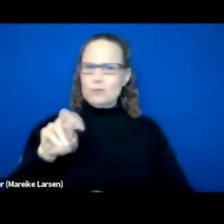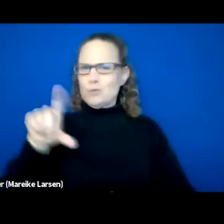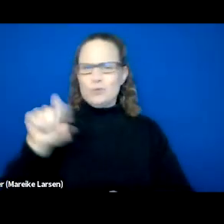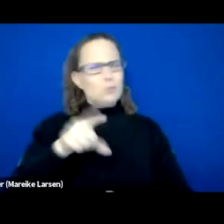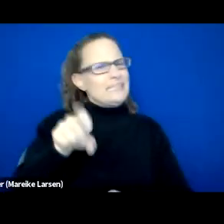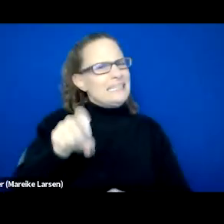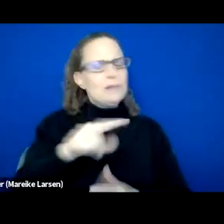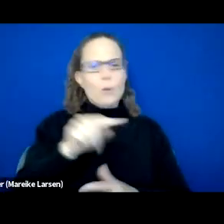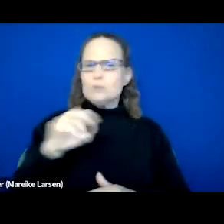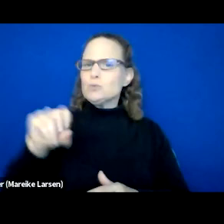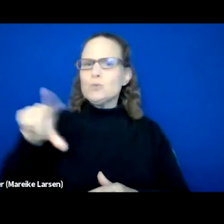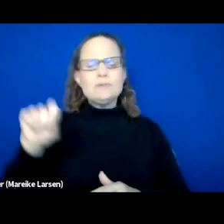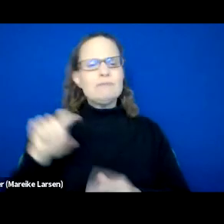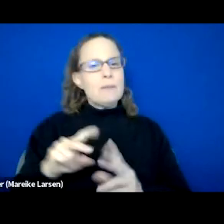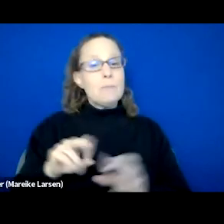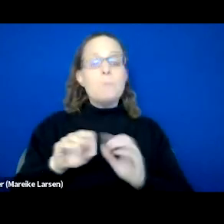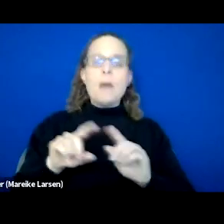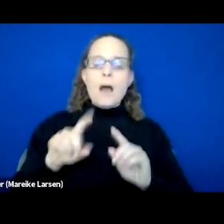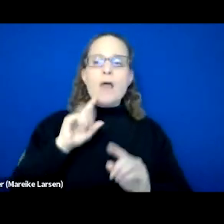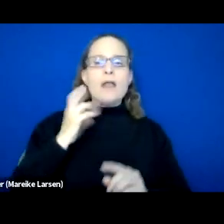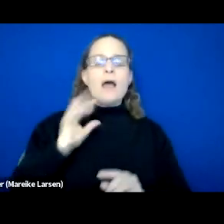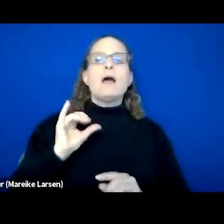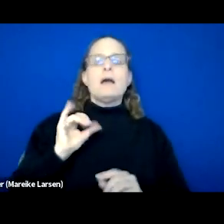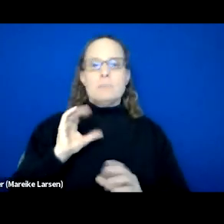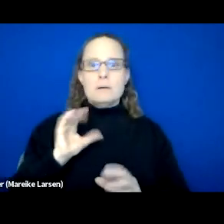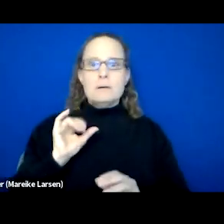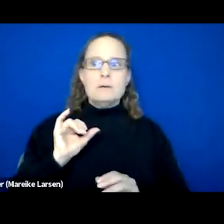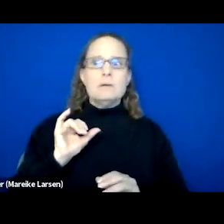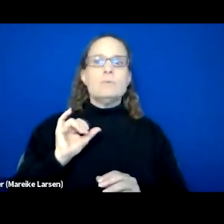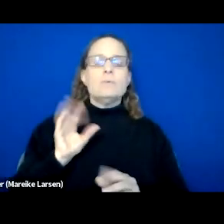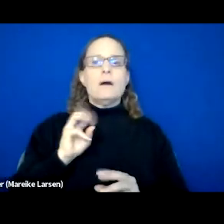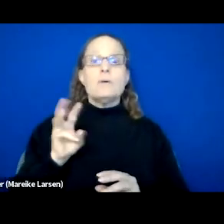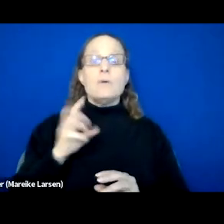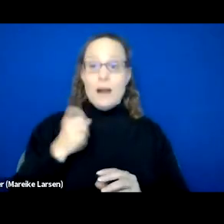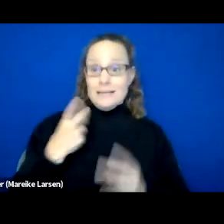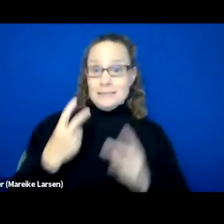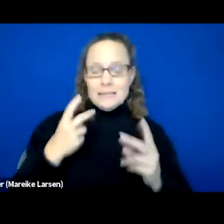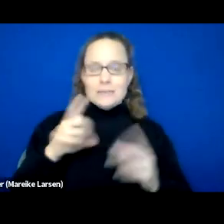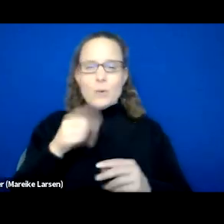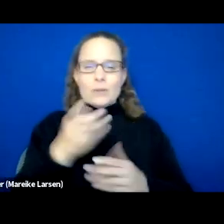However, it opened my eyes a whole lot more because what I was seeing is only partial.